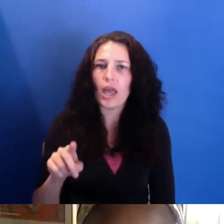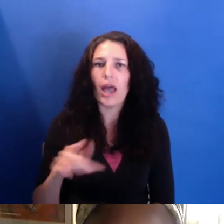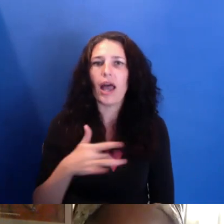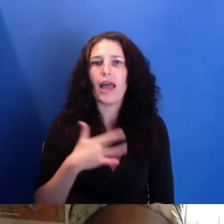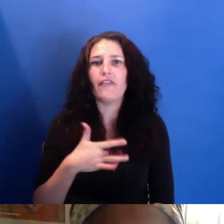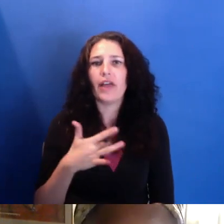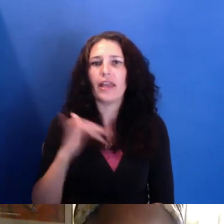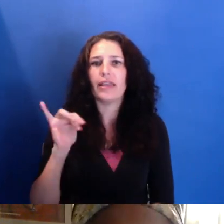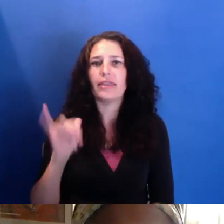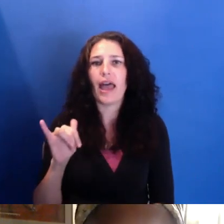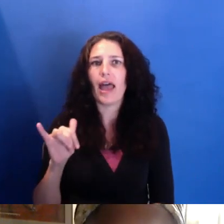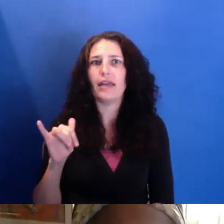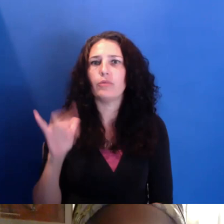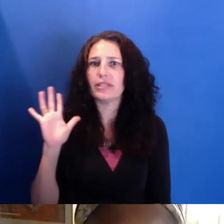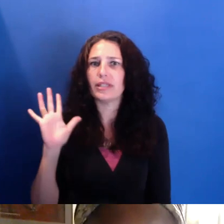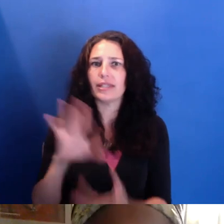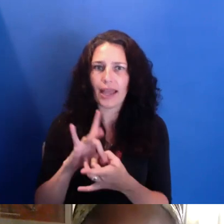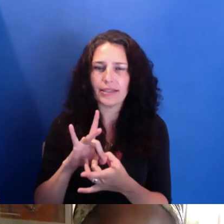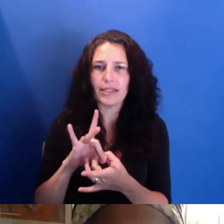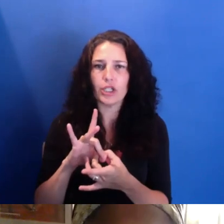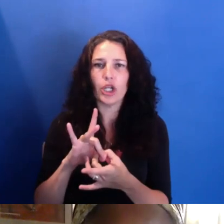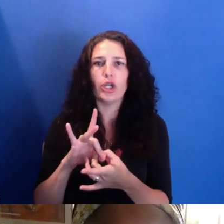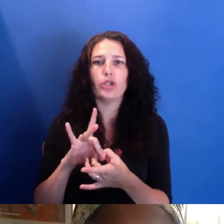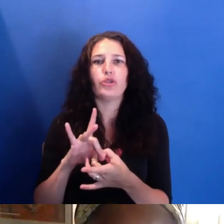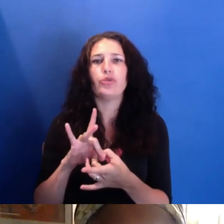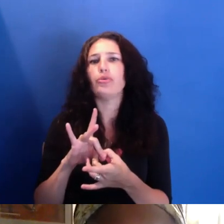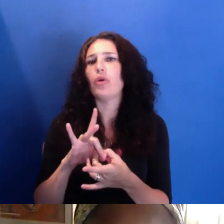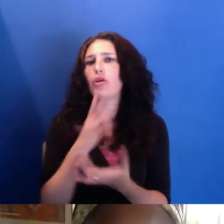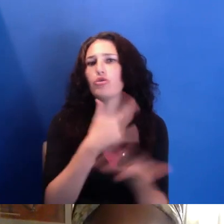to sociology, to political change,